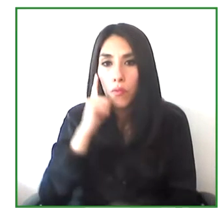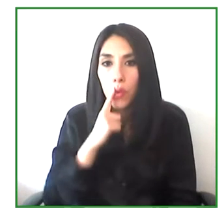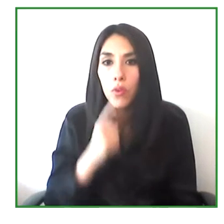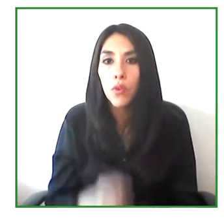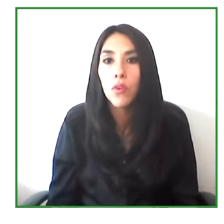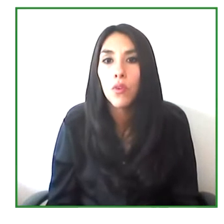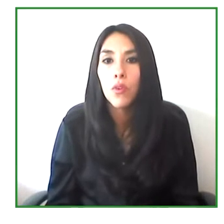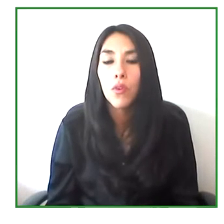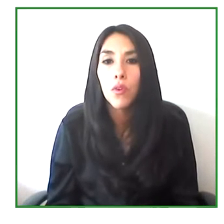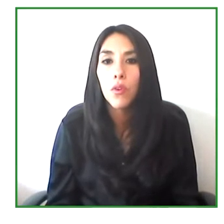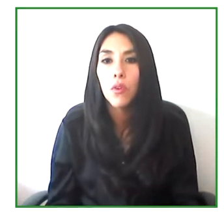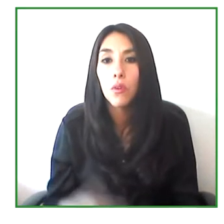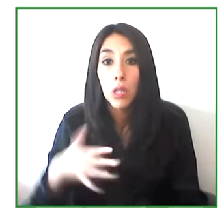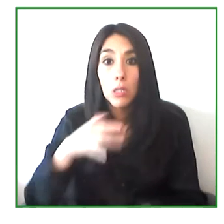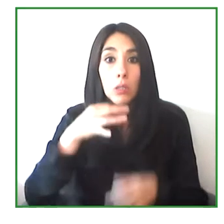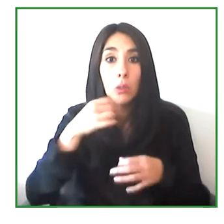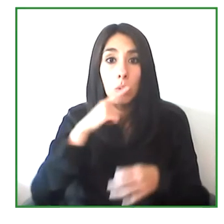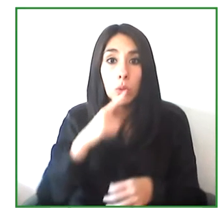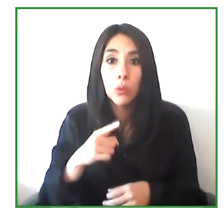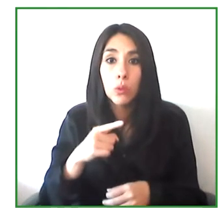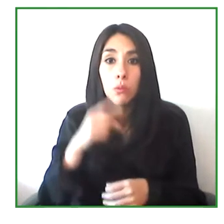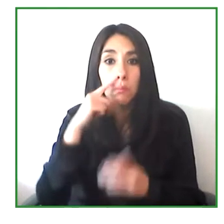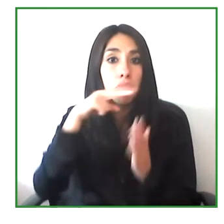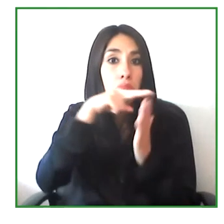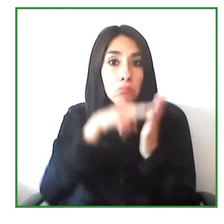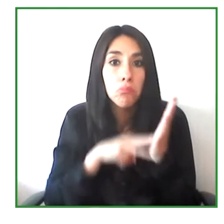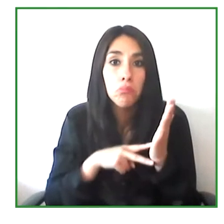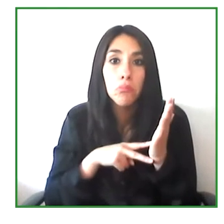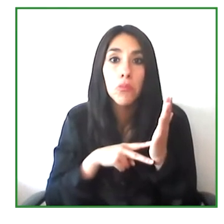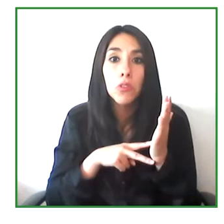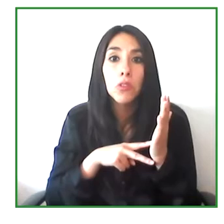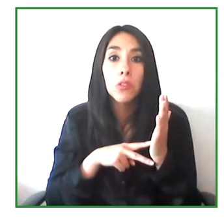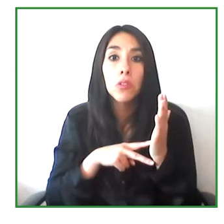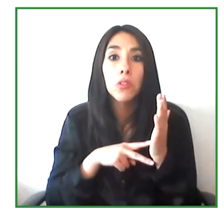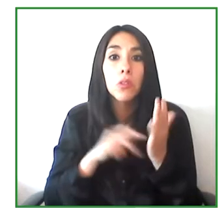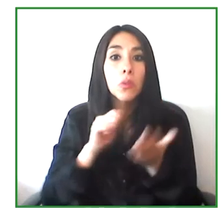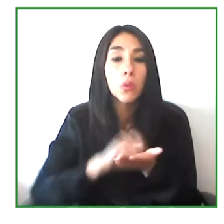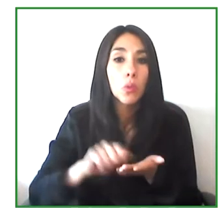because there wasn't enough knowledge at that point among the deaf community